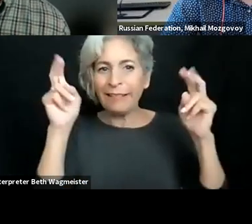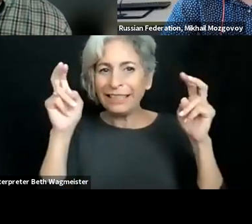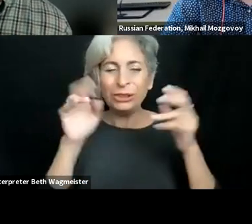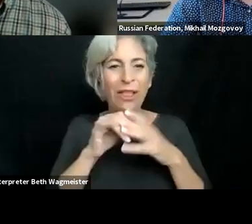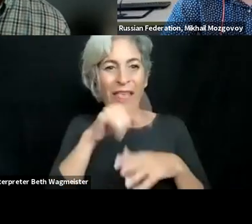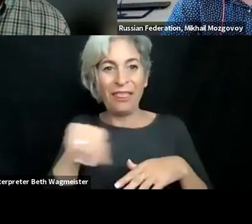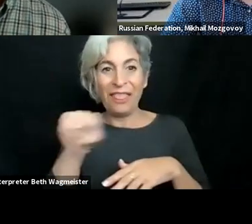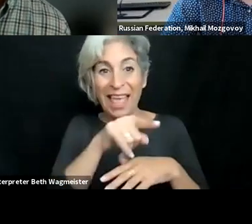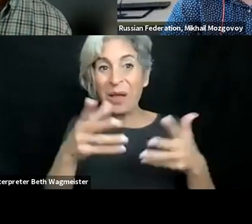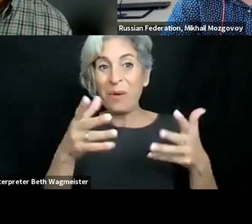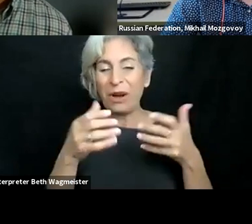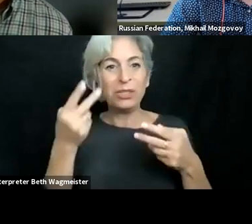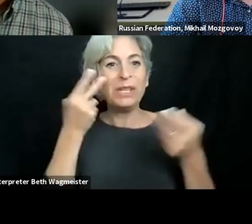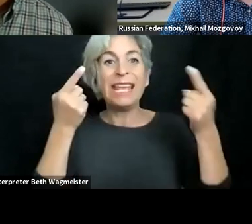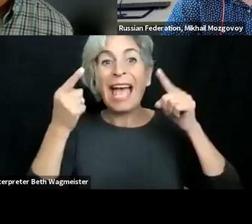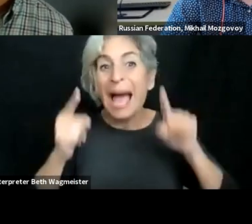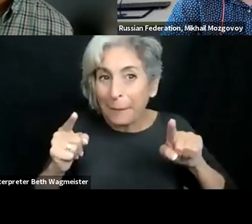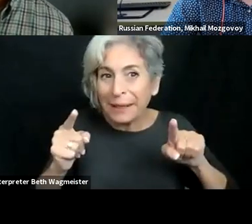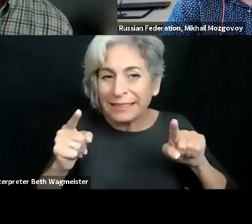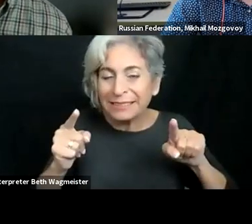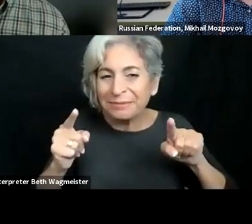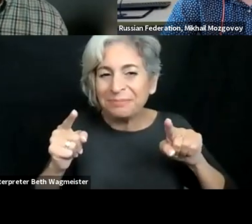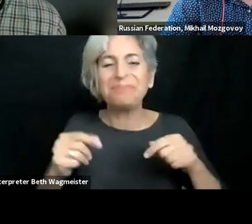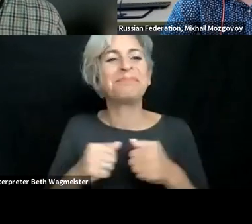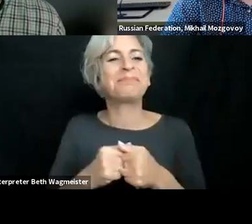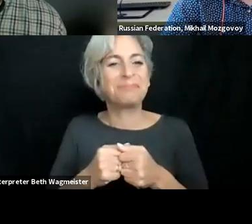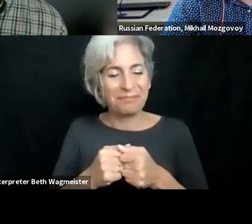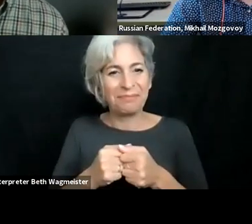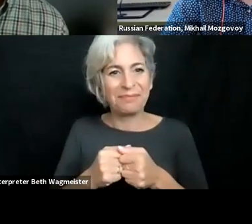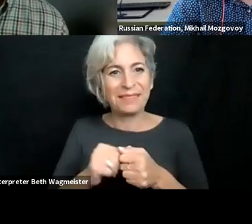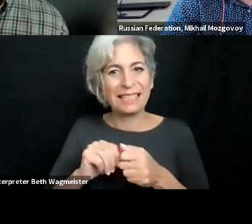of management organization, financing, or other